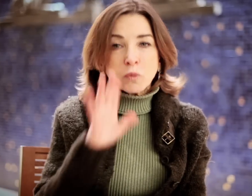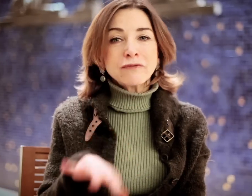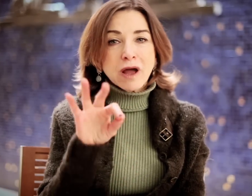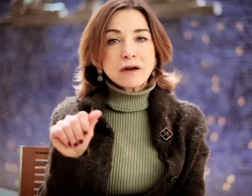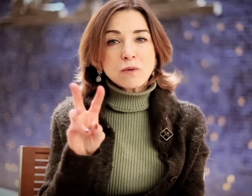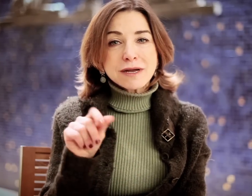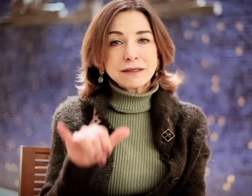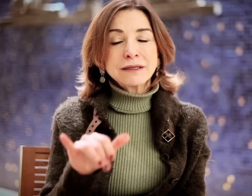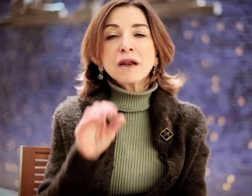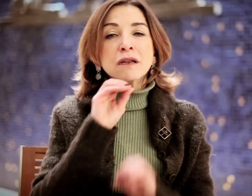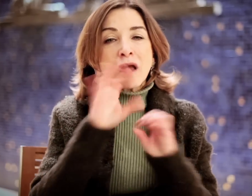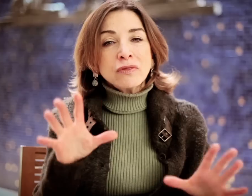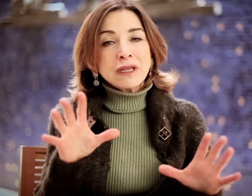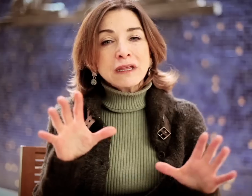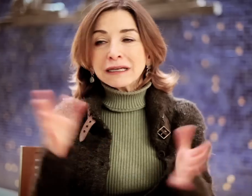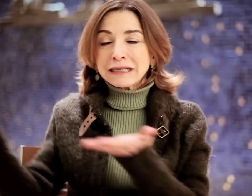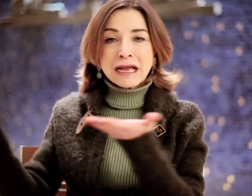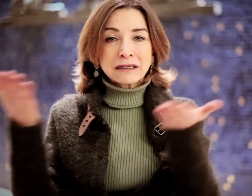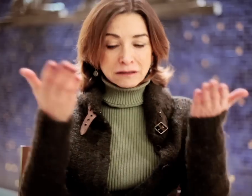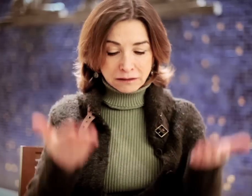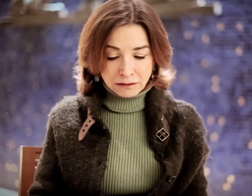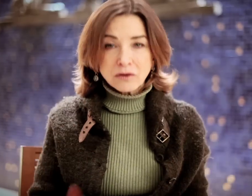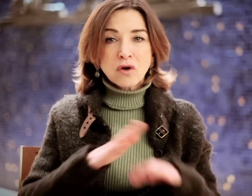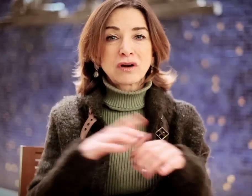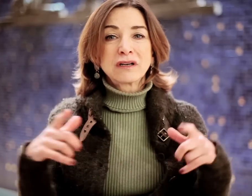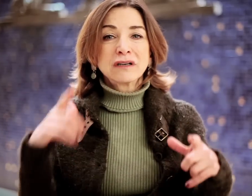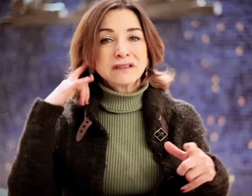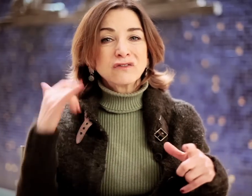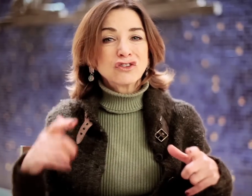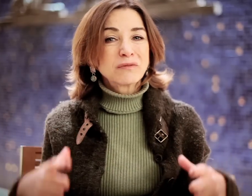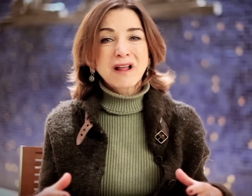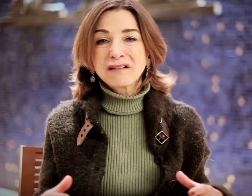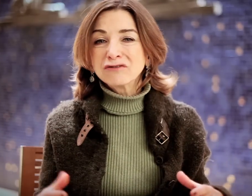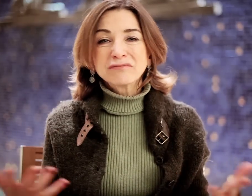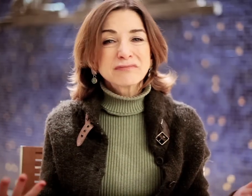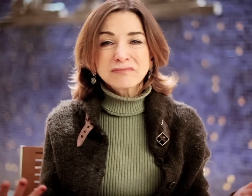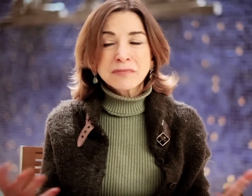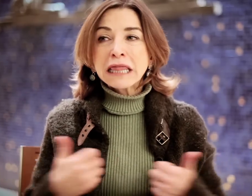You will find a way. Nothing is served to you on a silver platter.